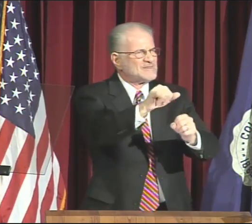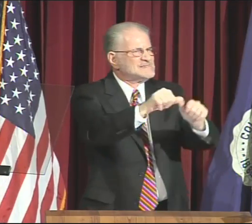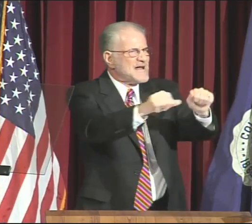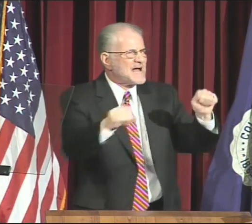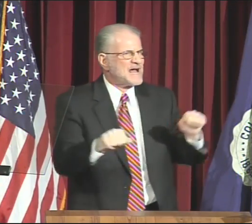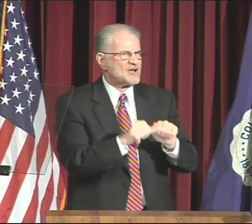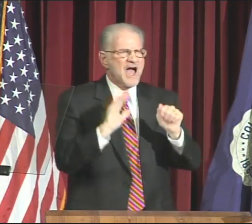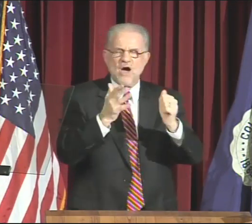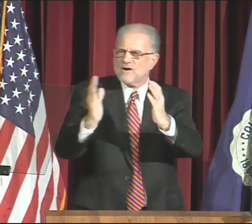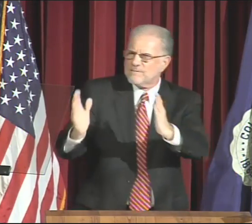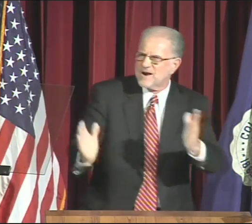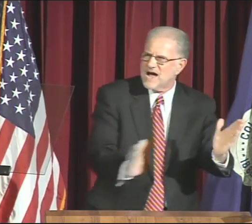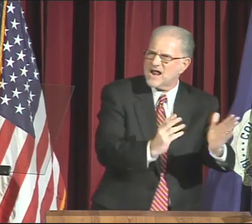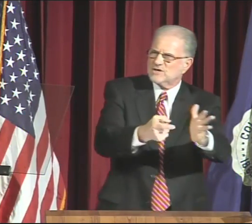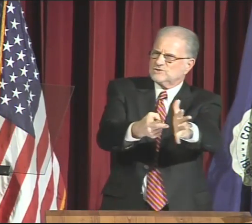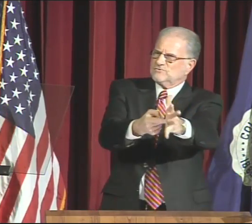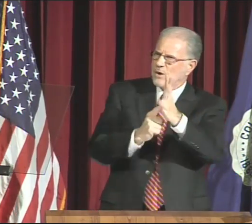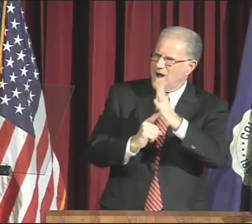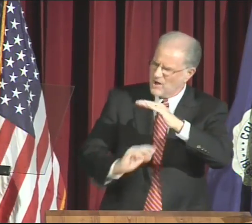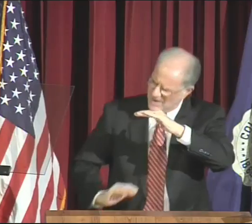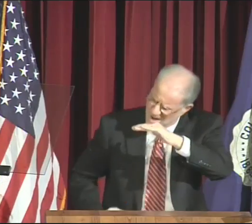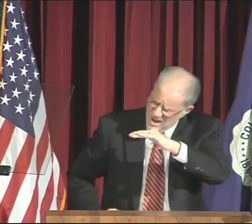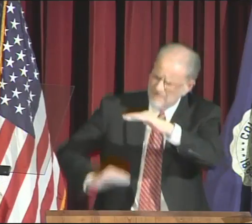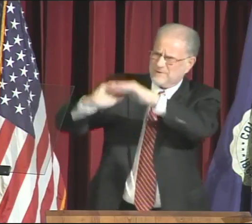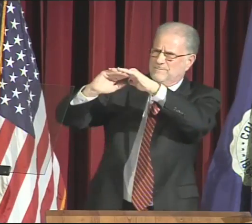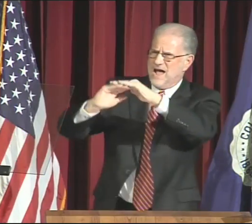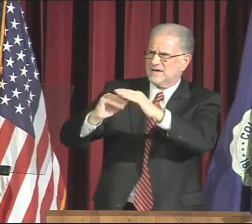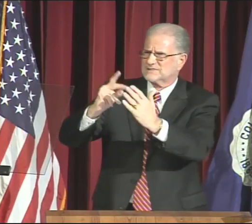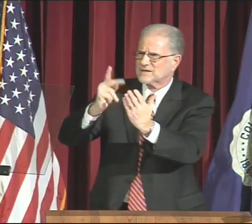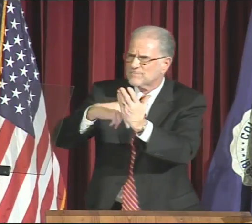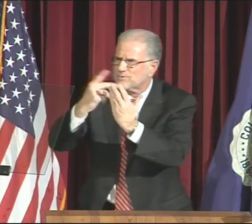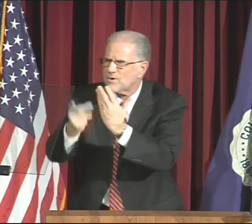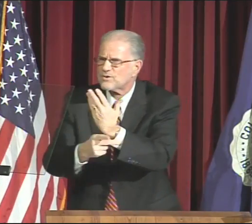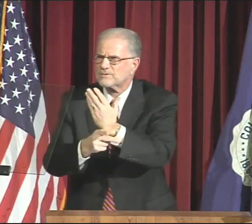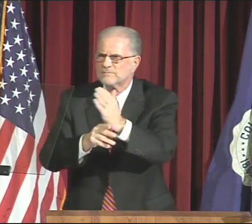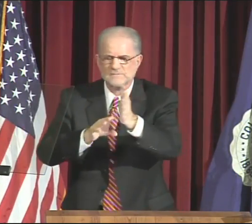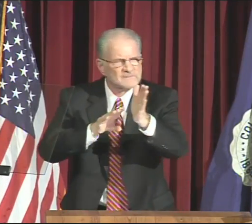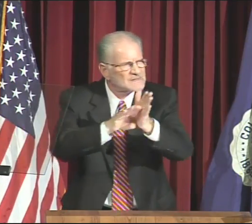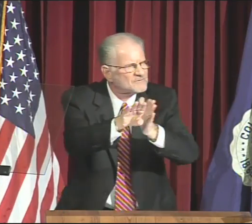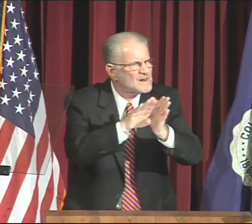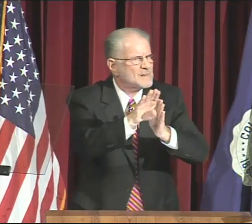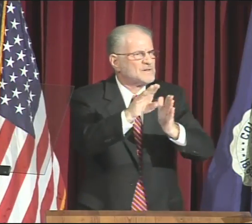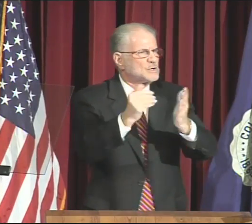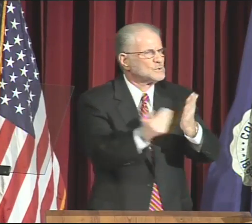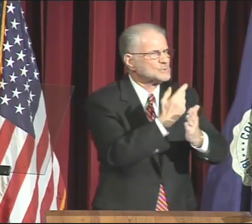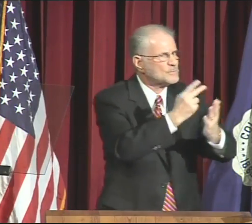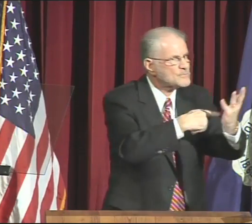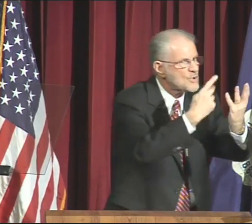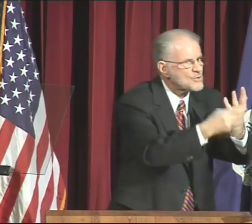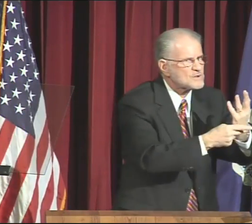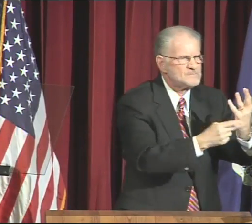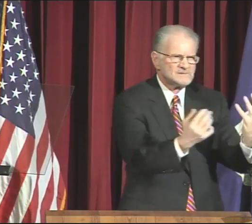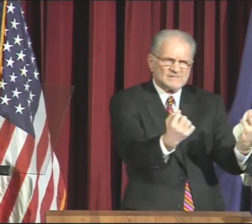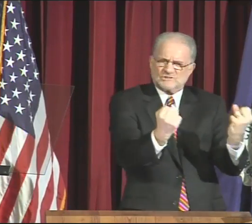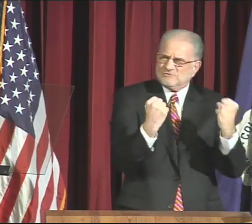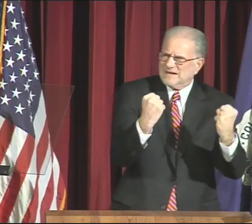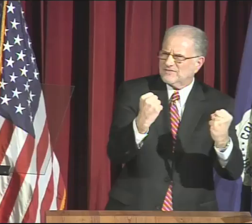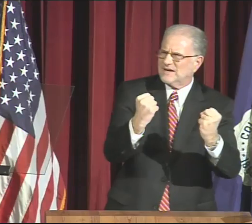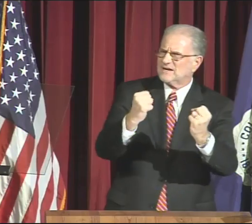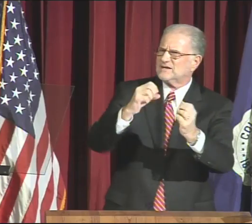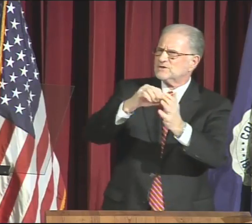In this area our plans require optimizing programs,